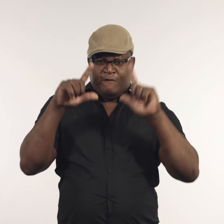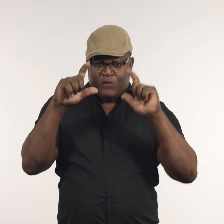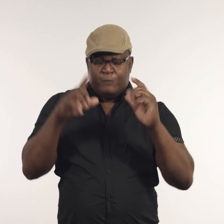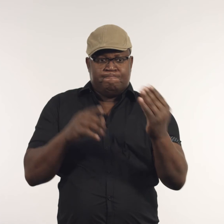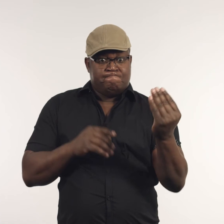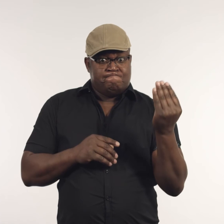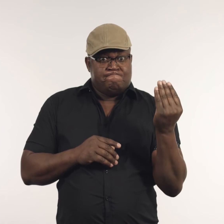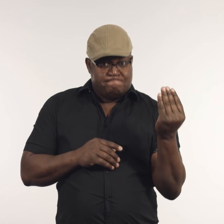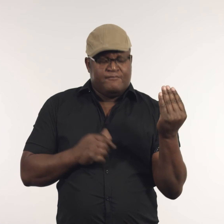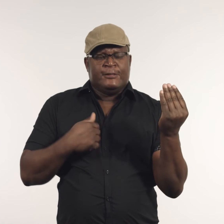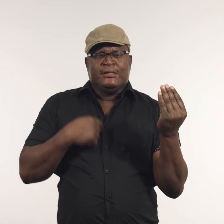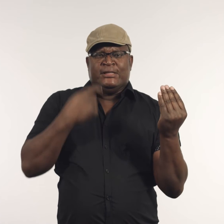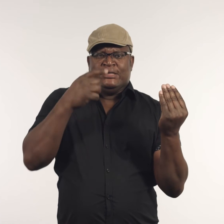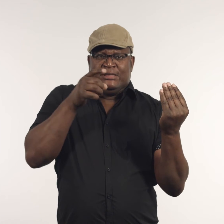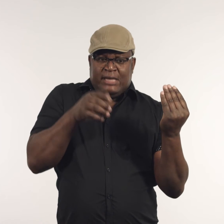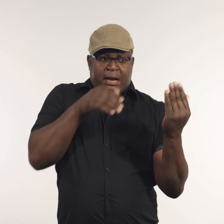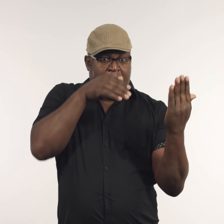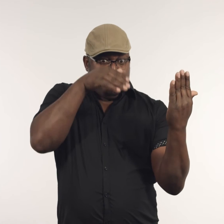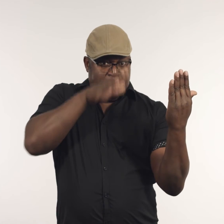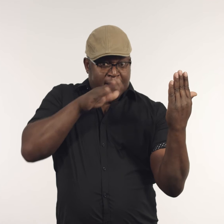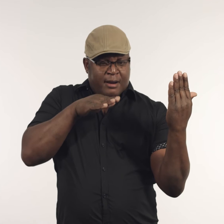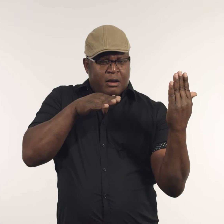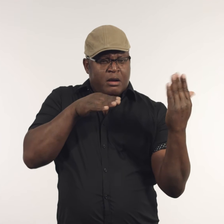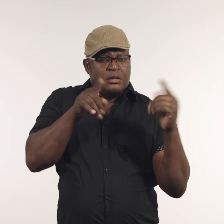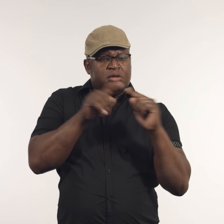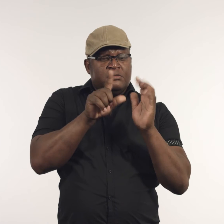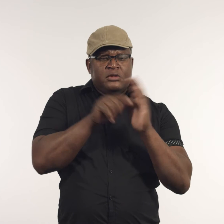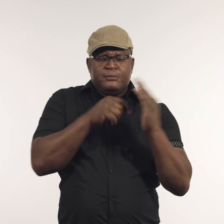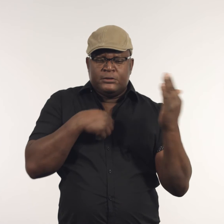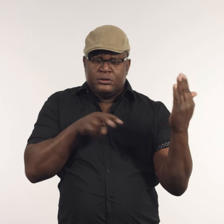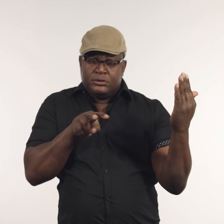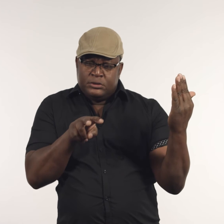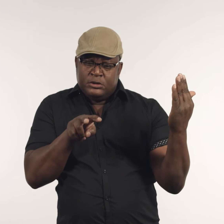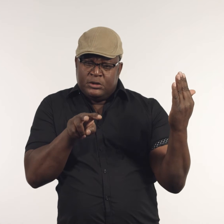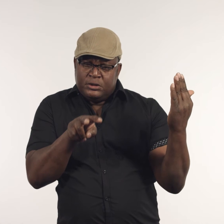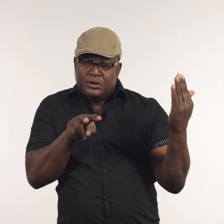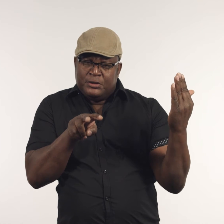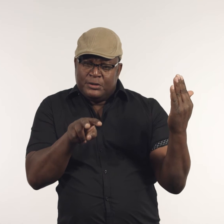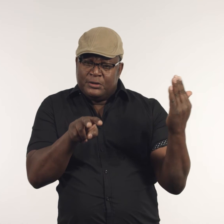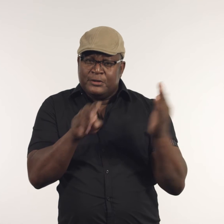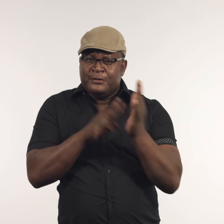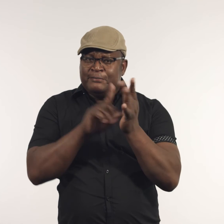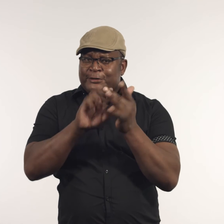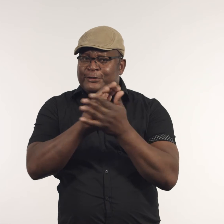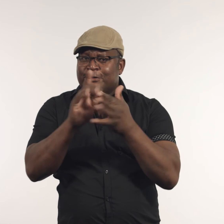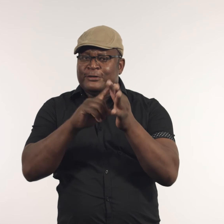I did several sketches before I chose the pose.